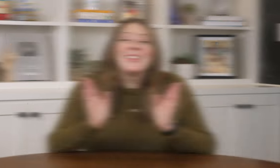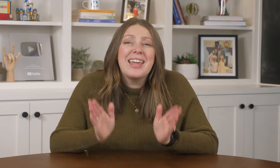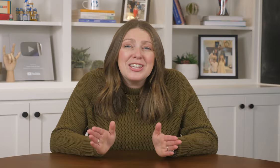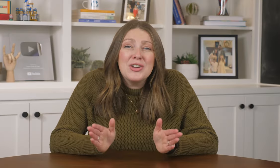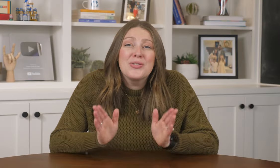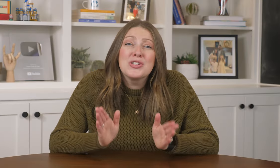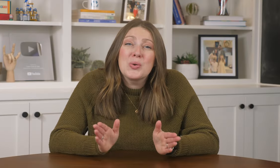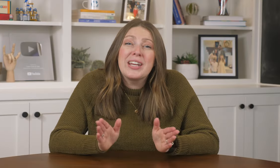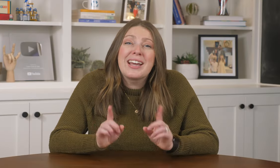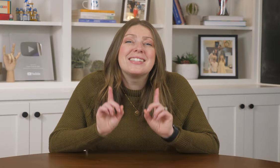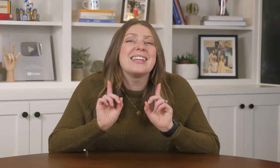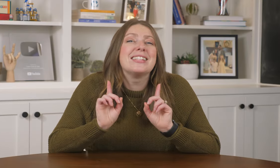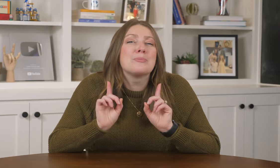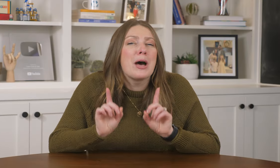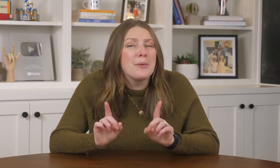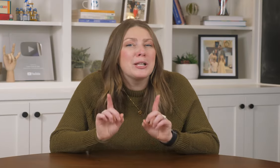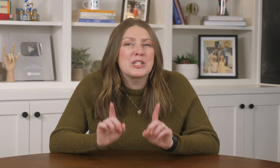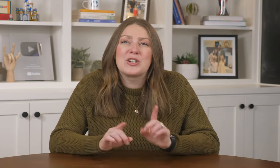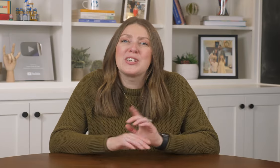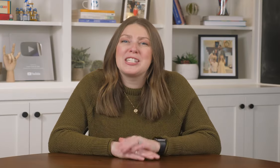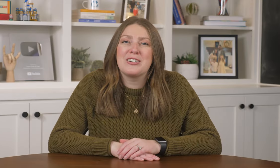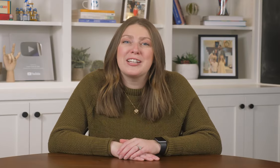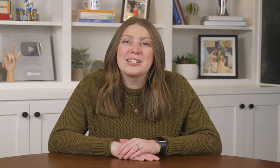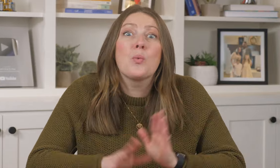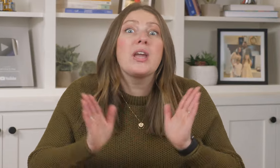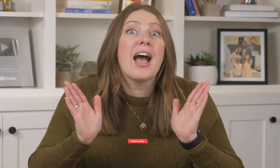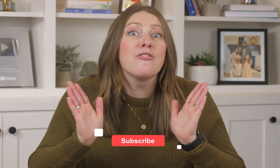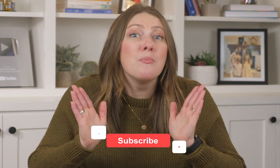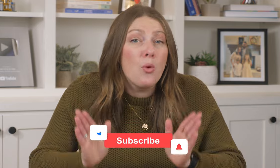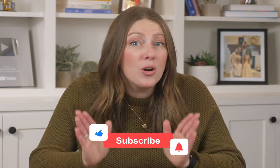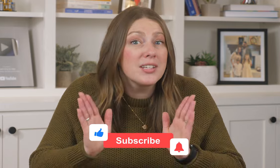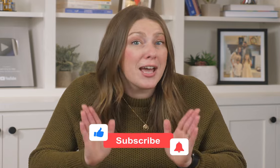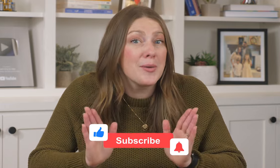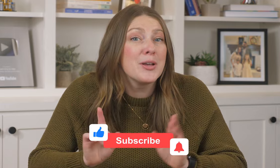Thank you for joining us in this public service series. We have more to come.